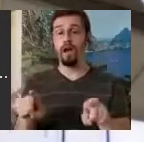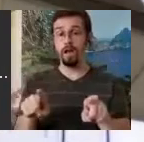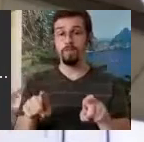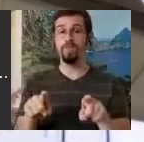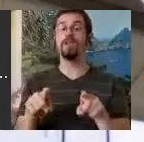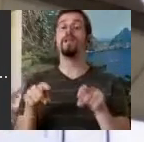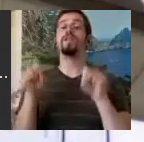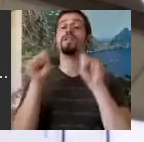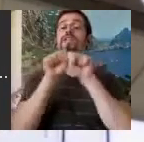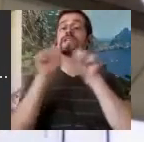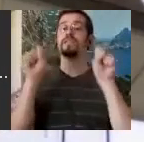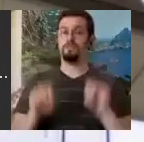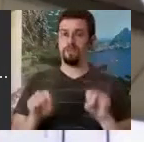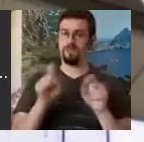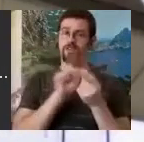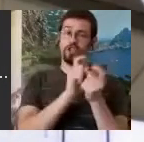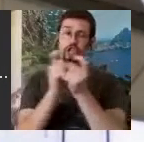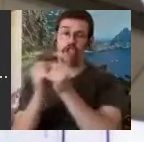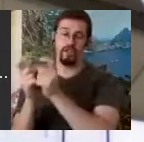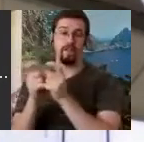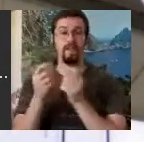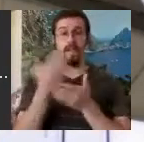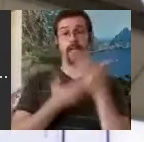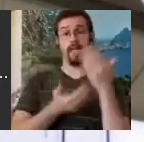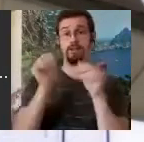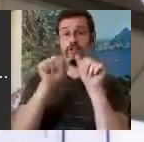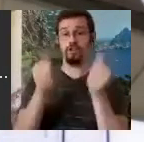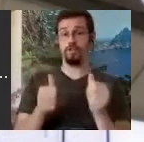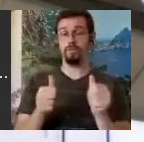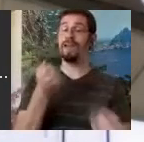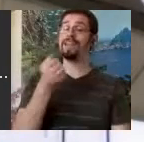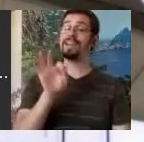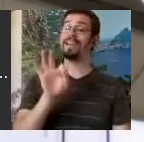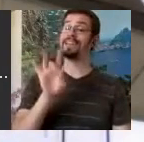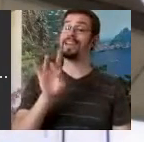the handshapes. At the time of 1982, when we were teaching deaf children in